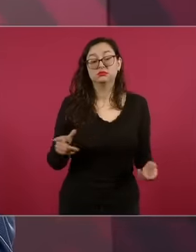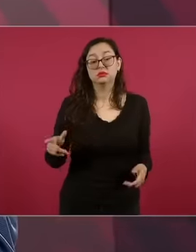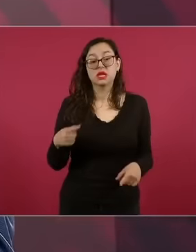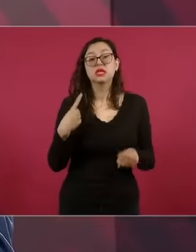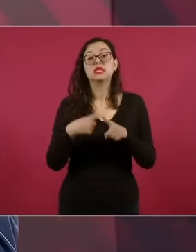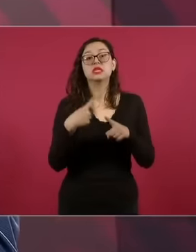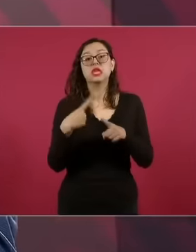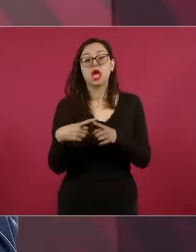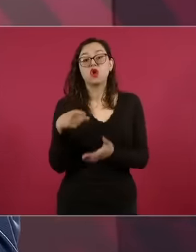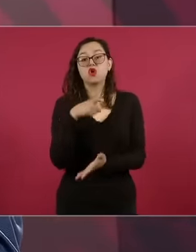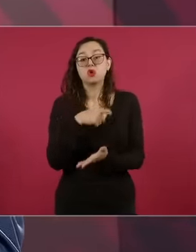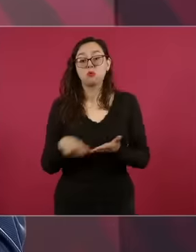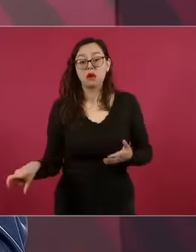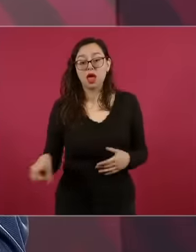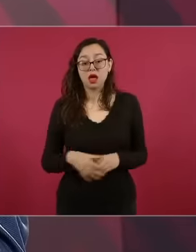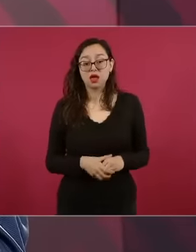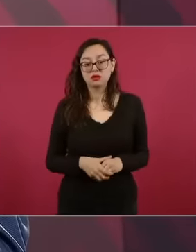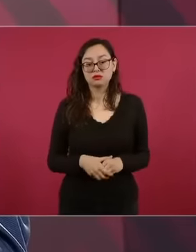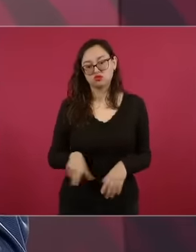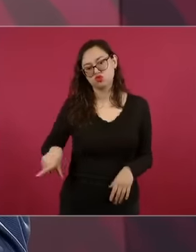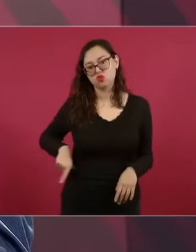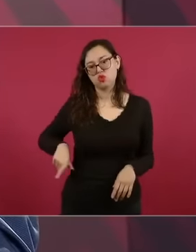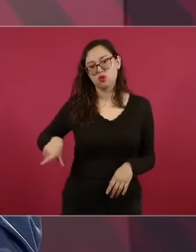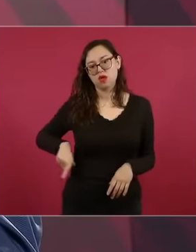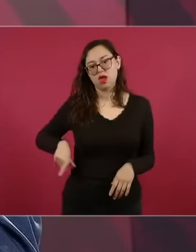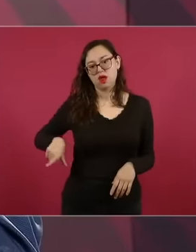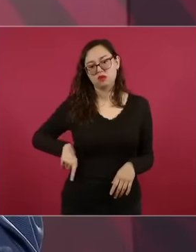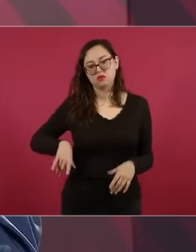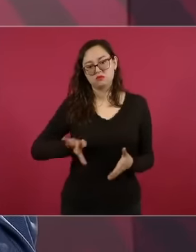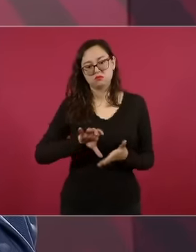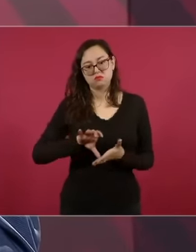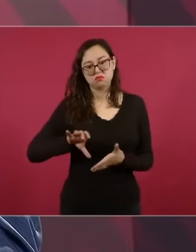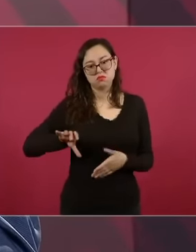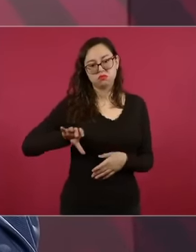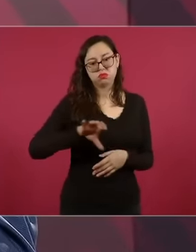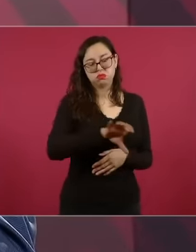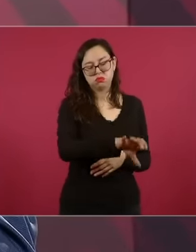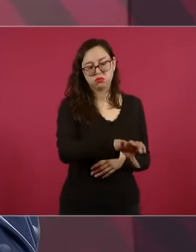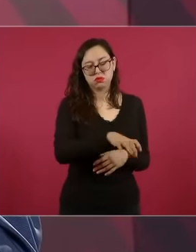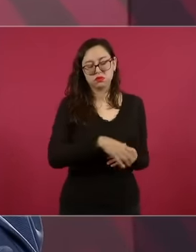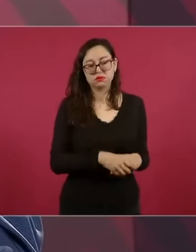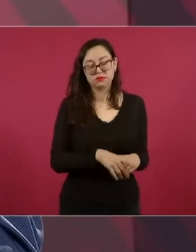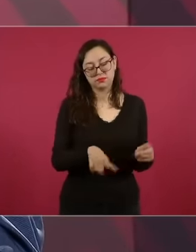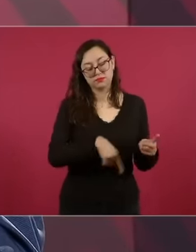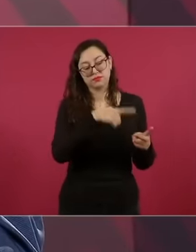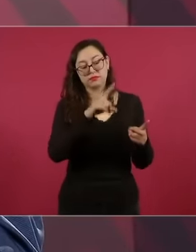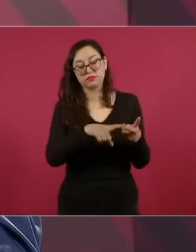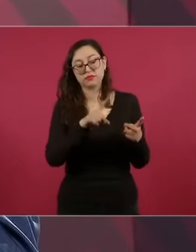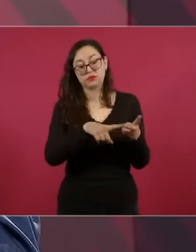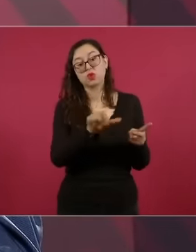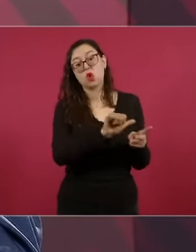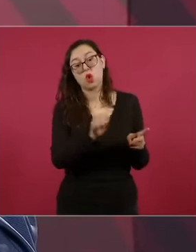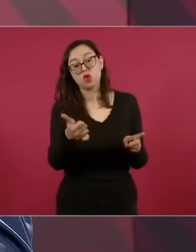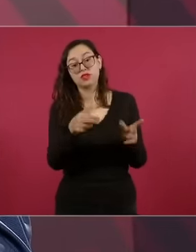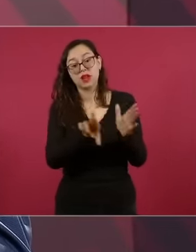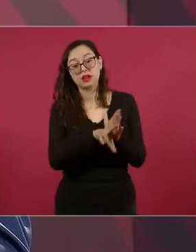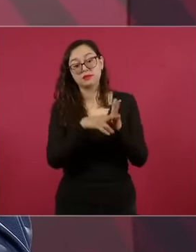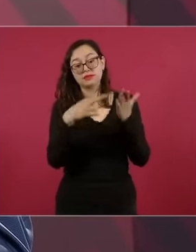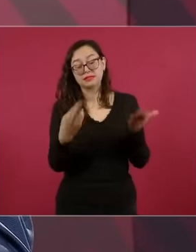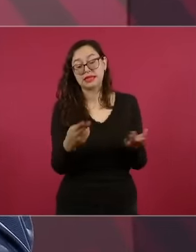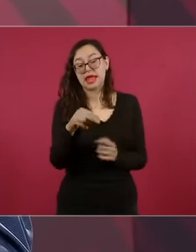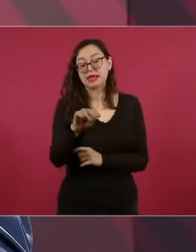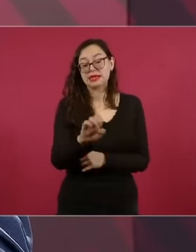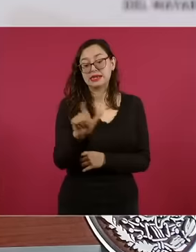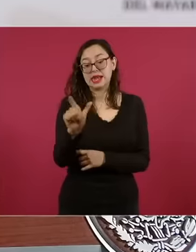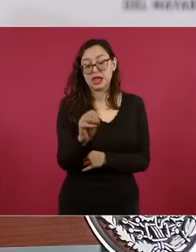all of which were bought by the